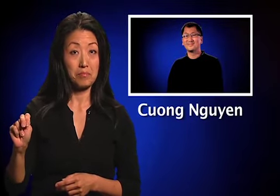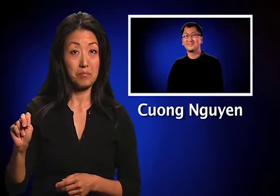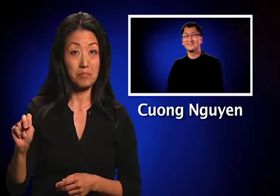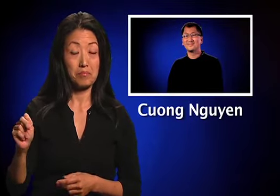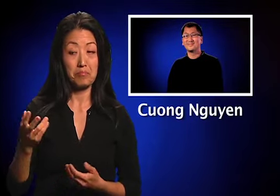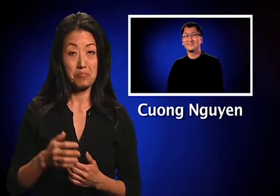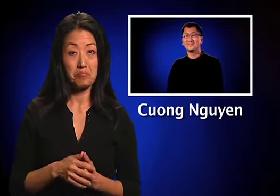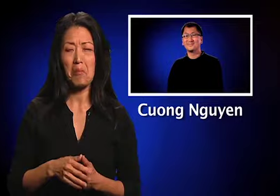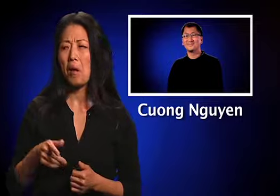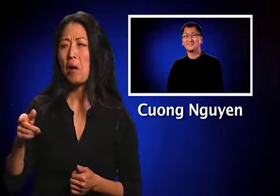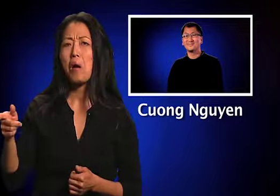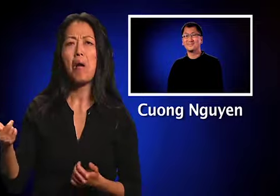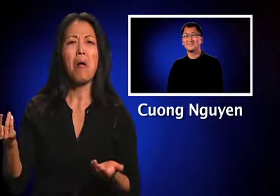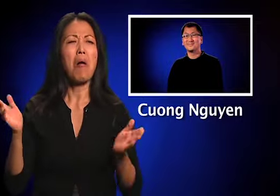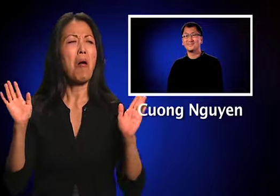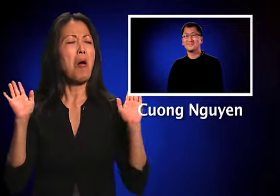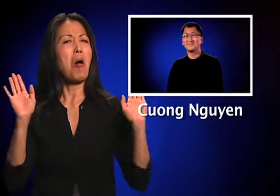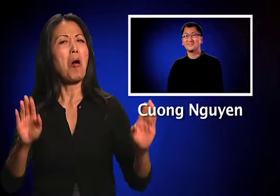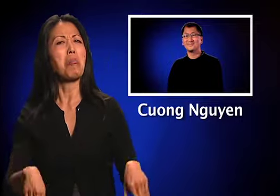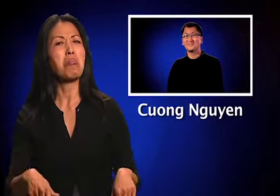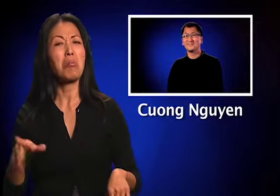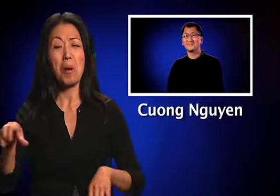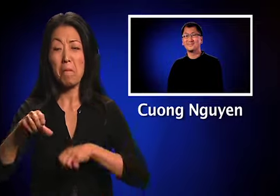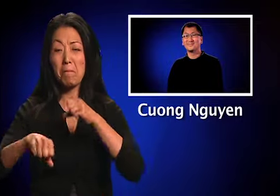that would result in a 40-day hospital stay